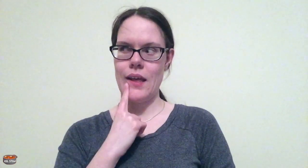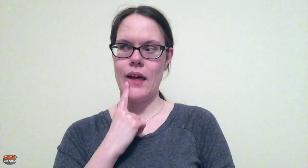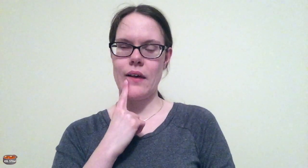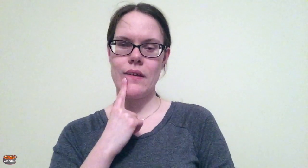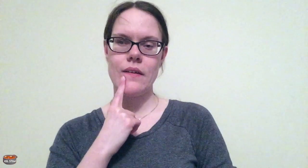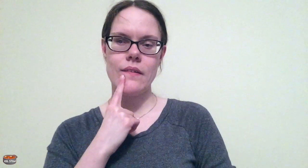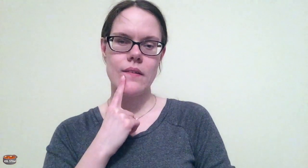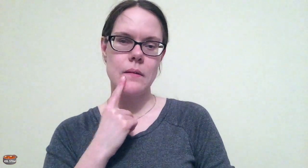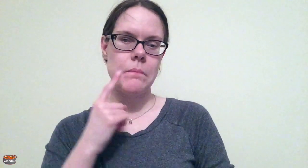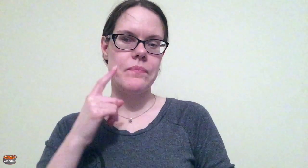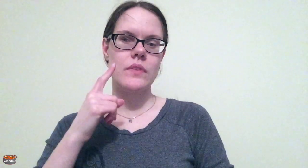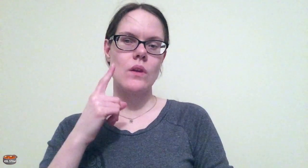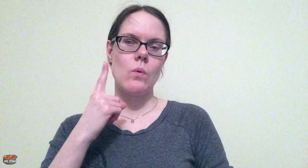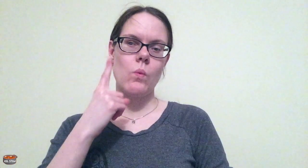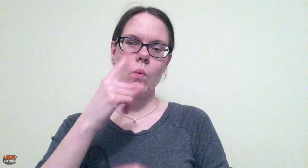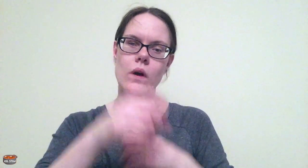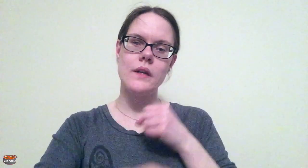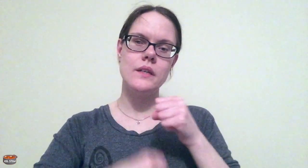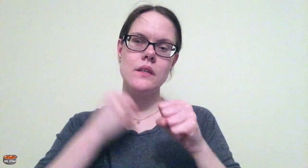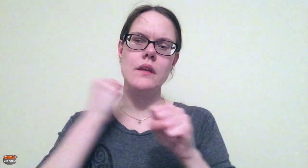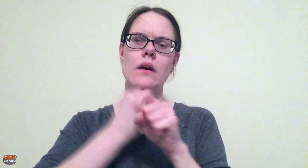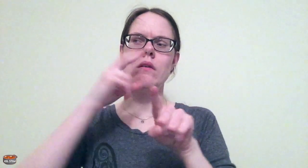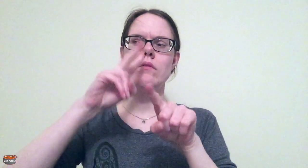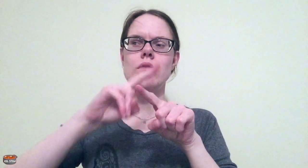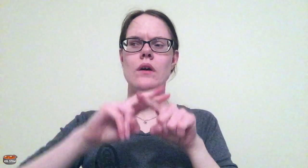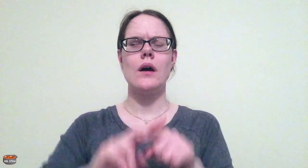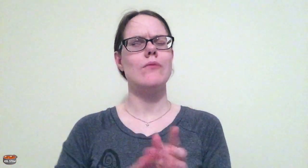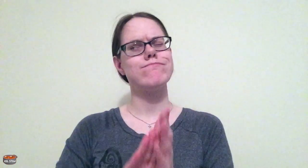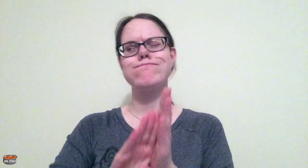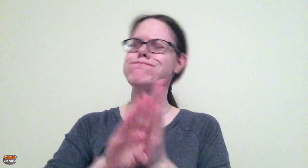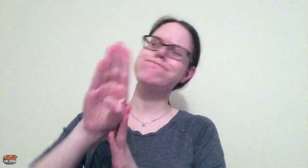a formal language. After about a year,